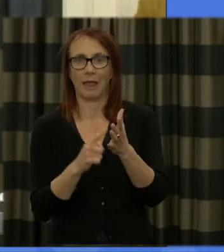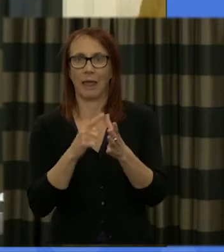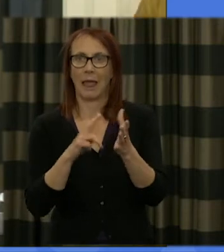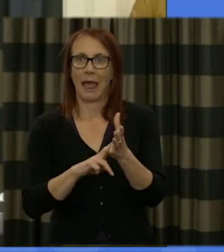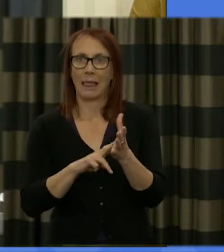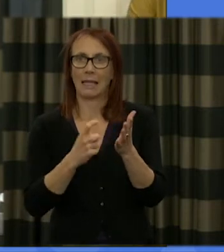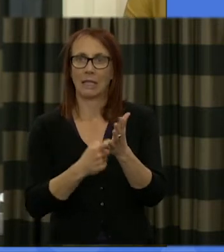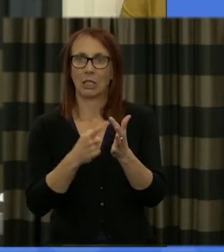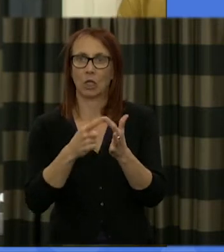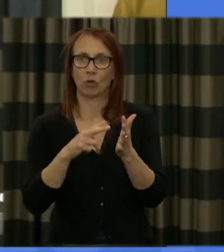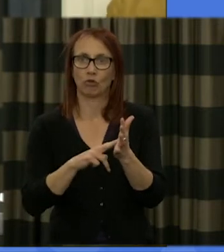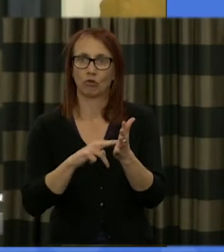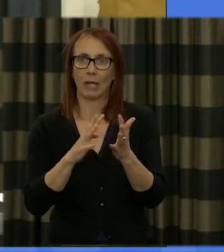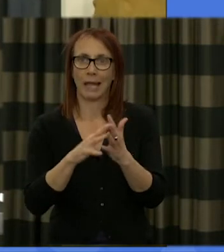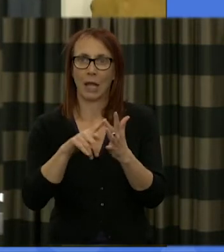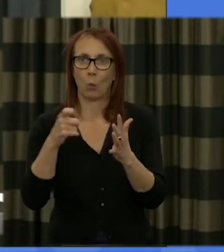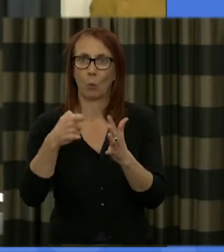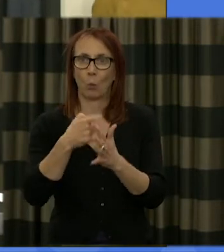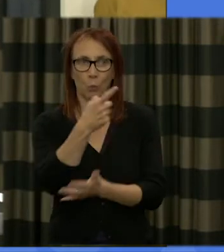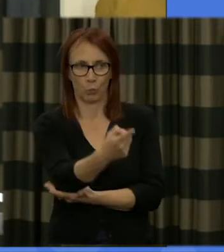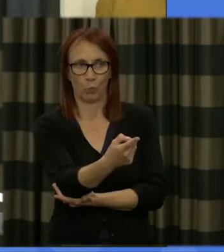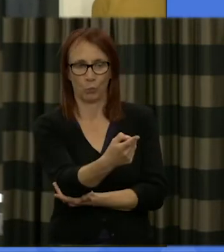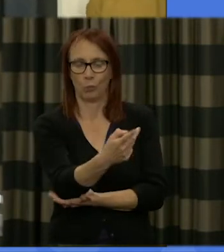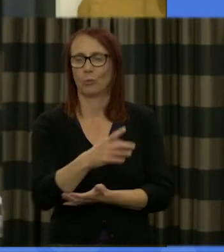and Alan is just the air straight in front of me but yeah Chris if you'd